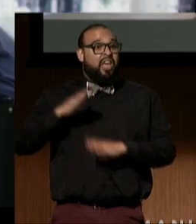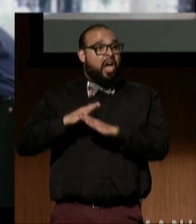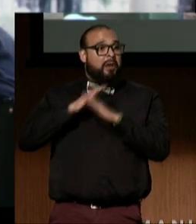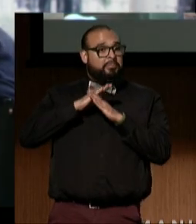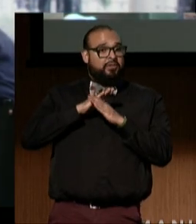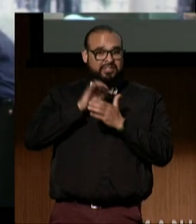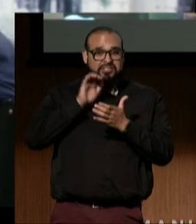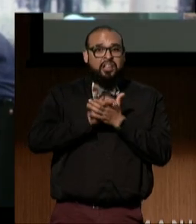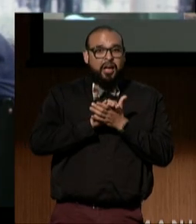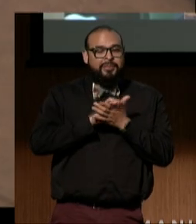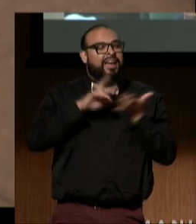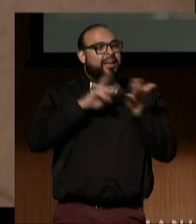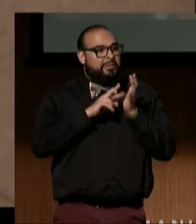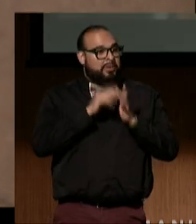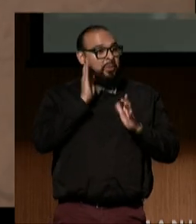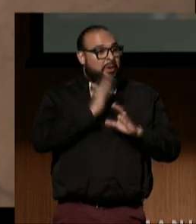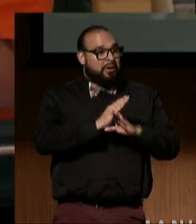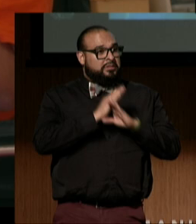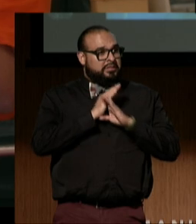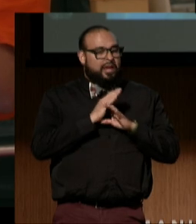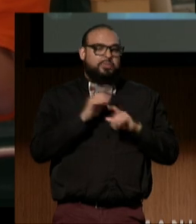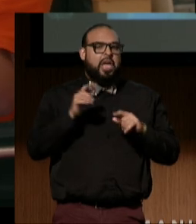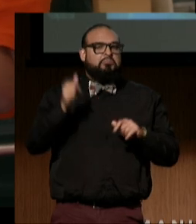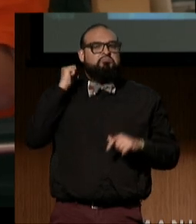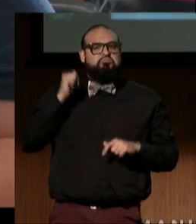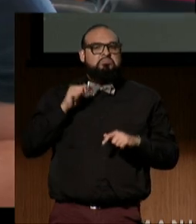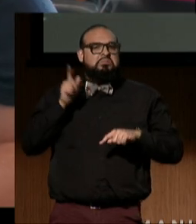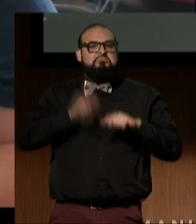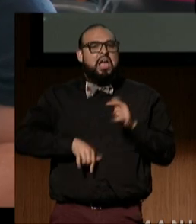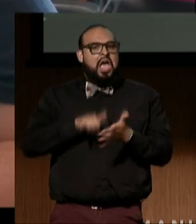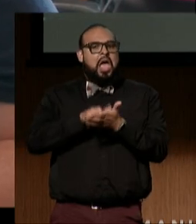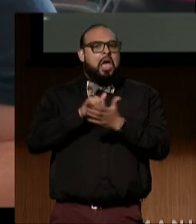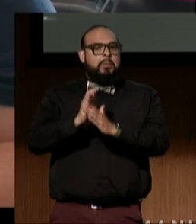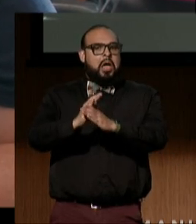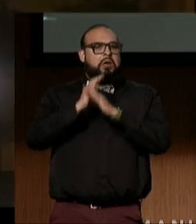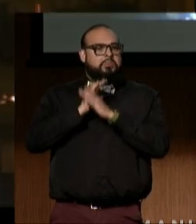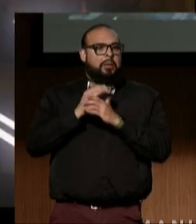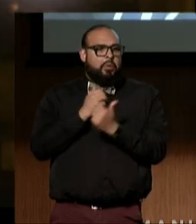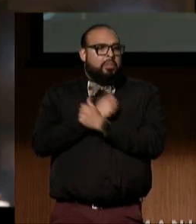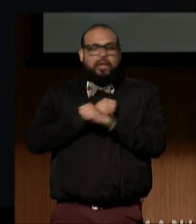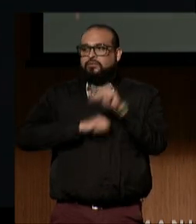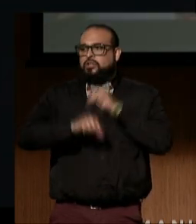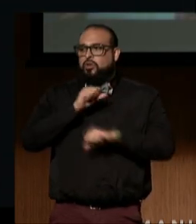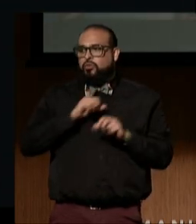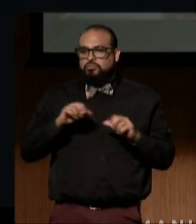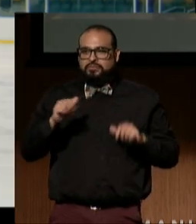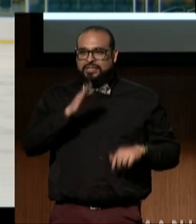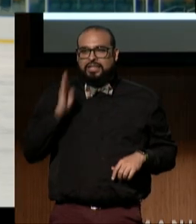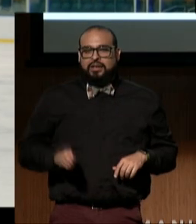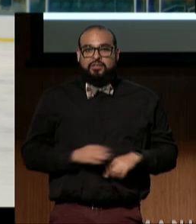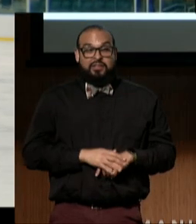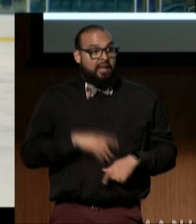They can stop us from living together, but they're never gonna stop us from loving each other. This law needs to change,